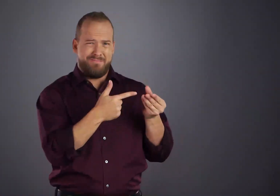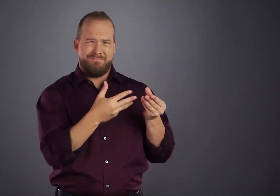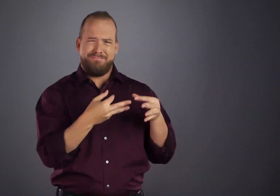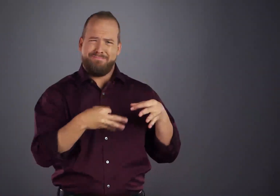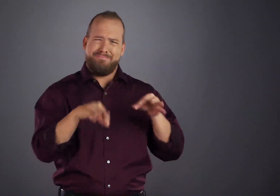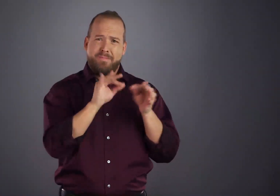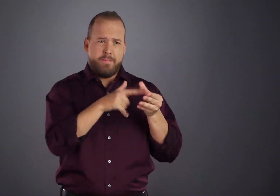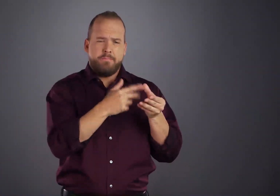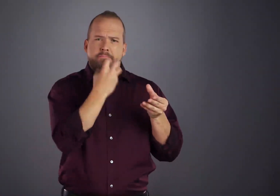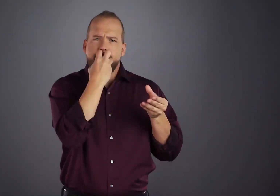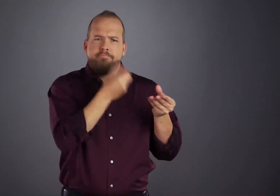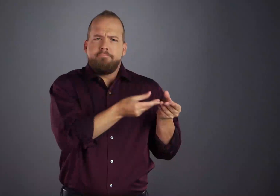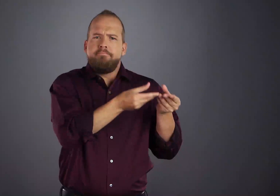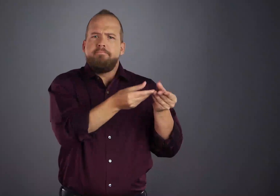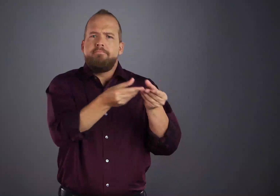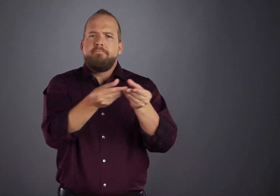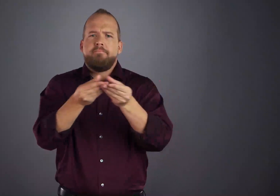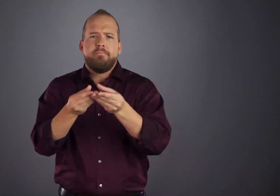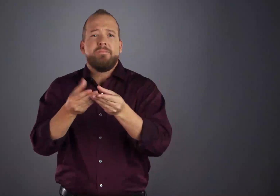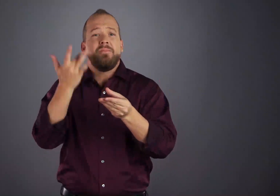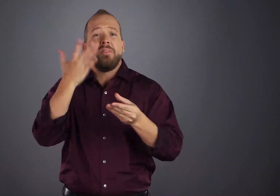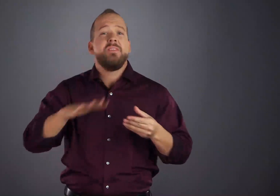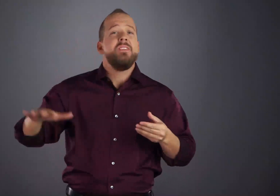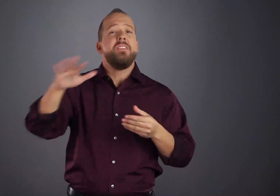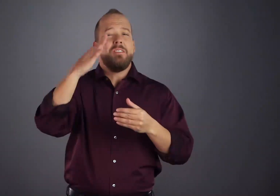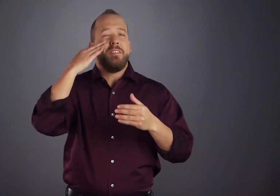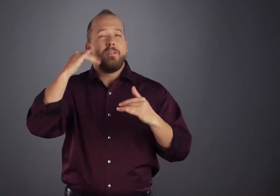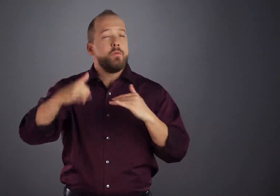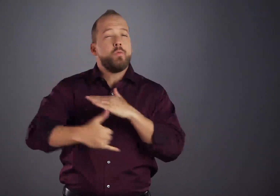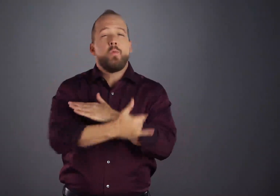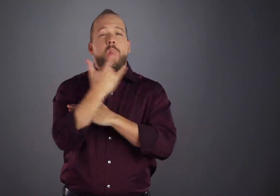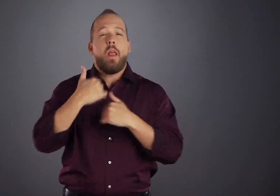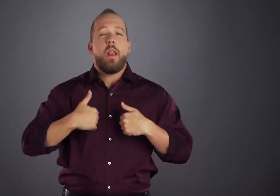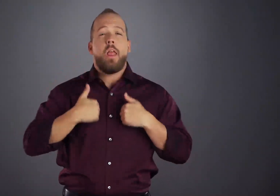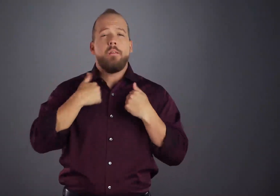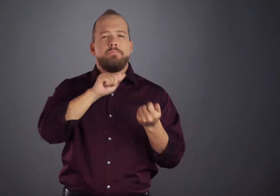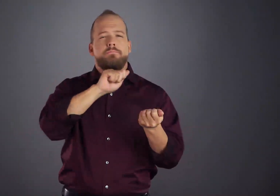While our literature has preserved the integrity of the A.A. message,